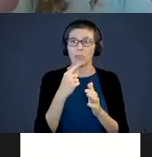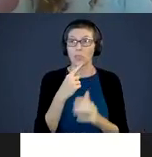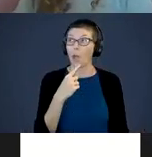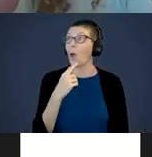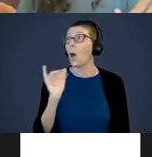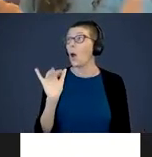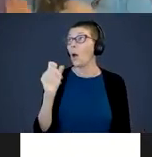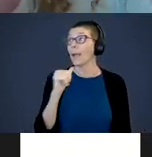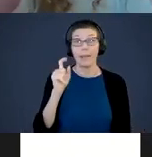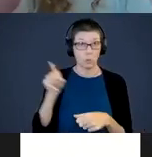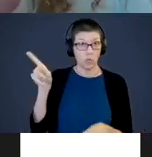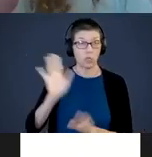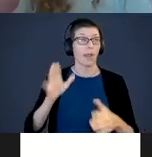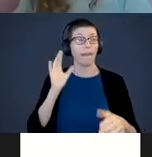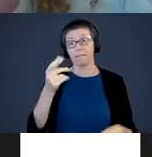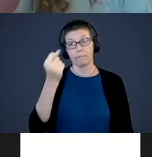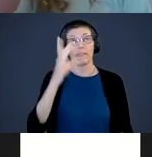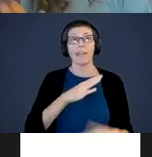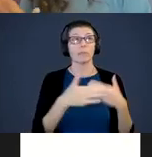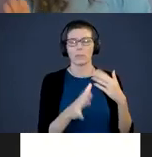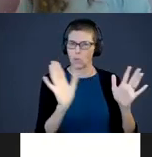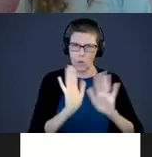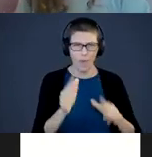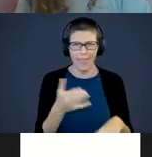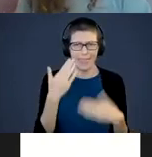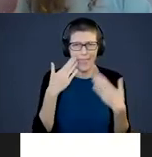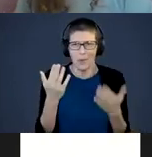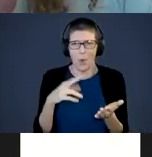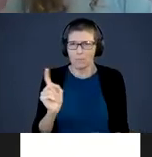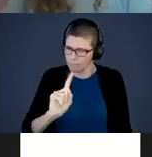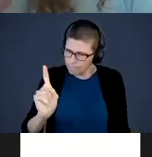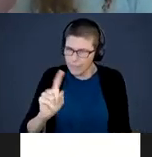I am not supposed to do that - got it." No, they don't know what no means. They are learning that